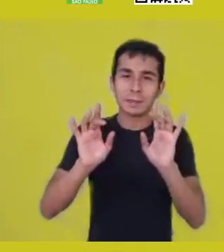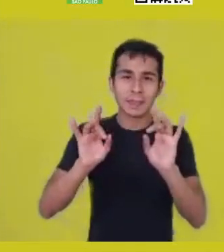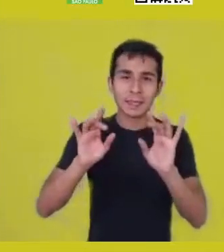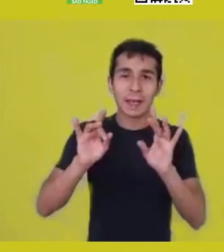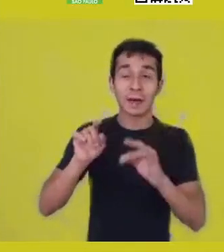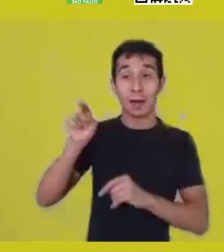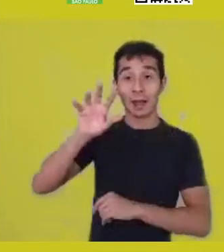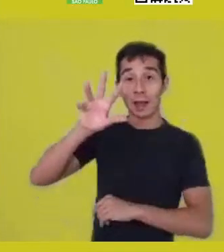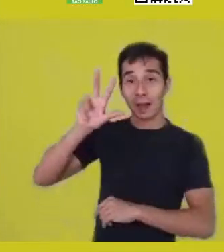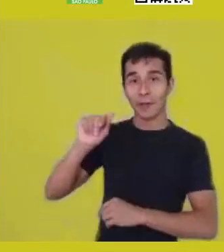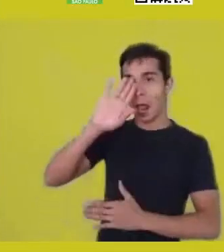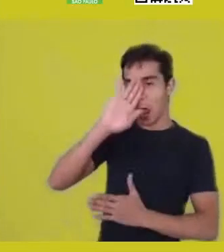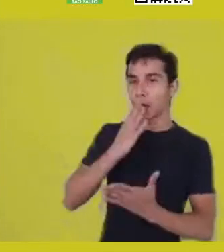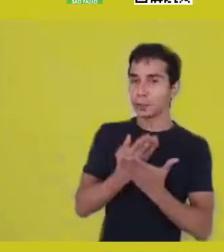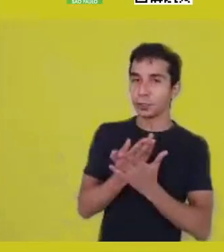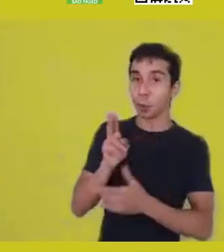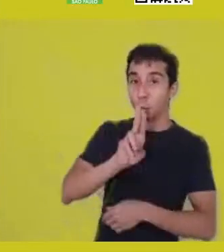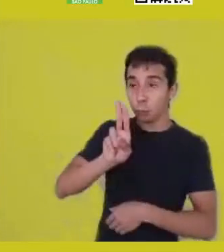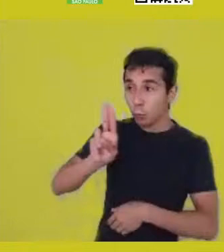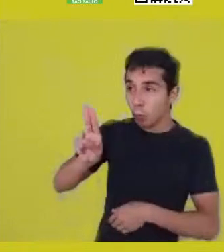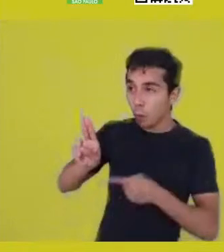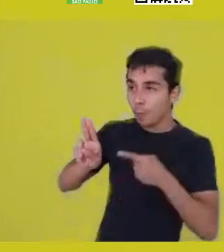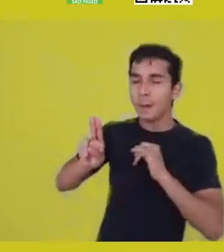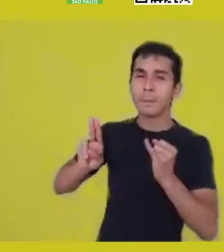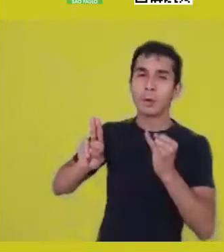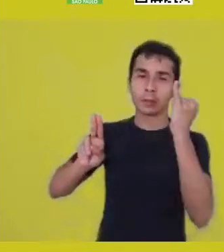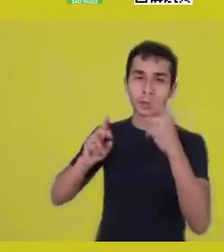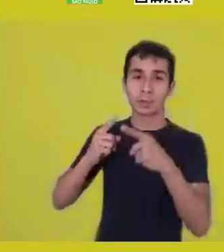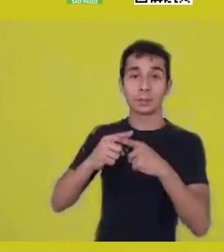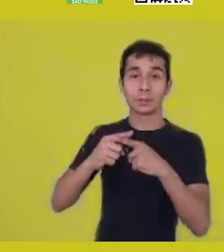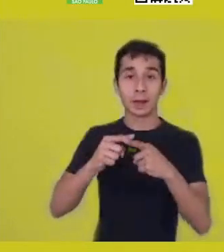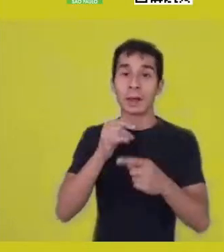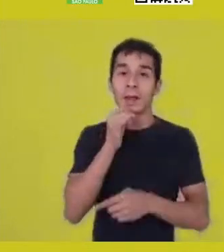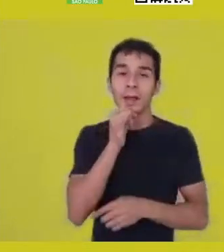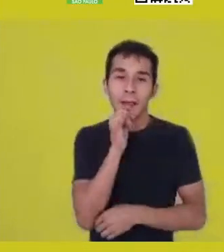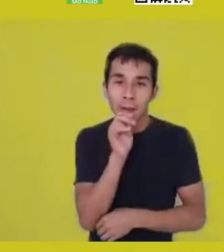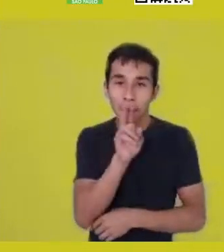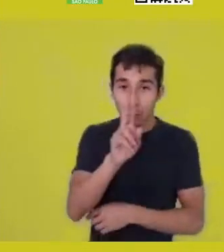because every time I say your name, it plasms the astral plane